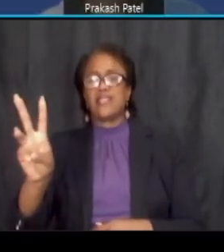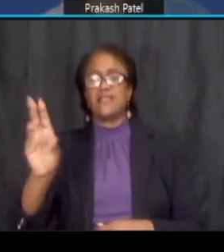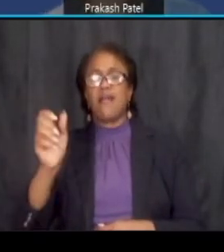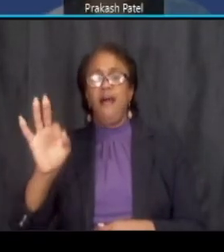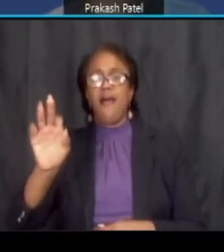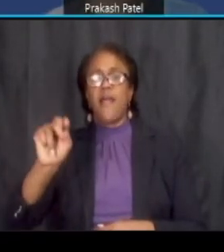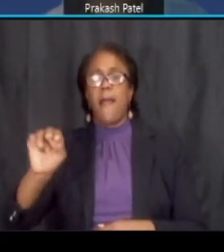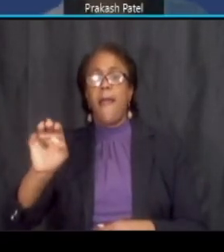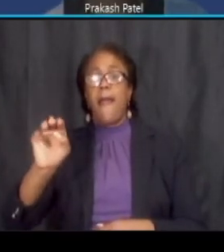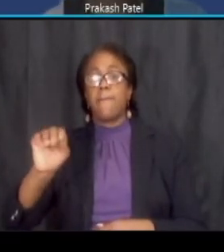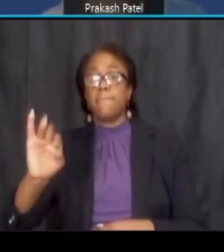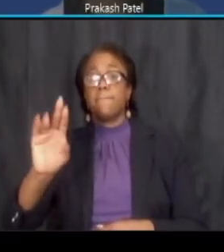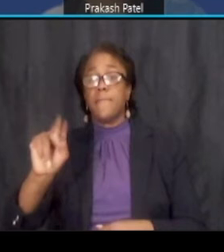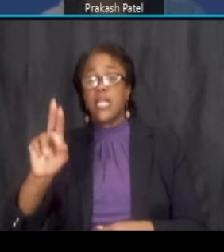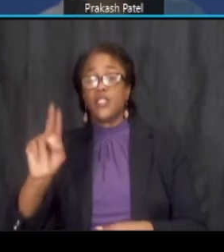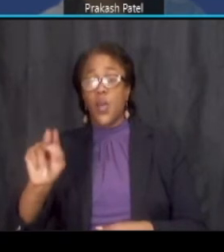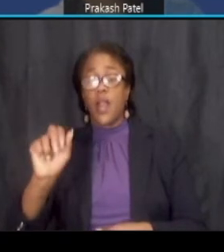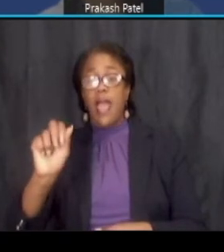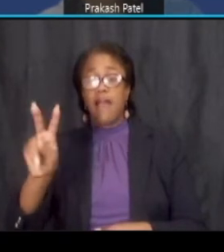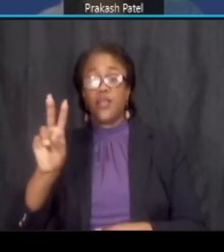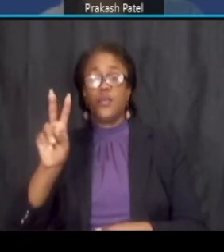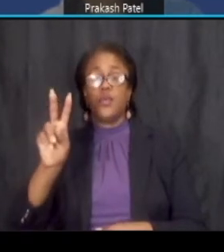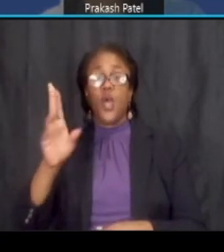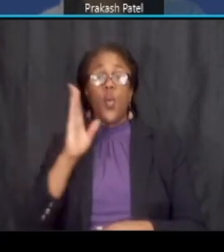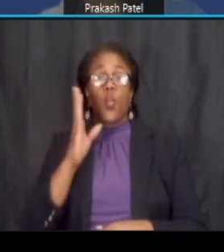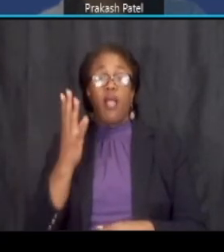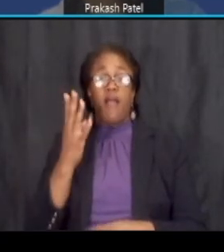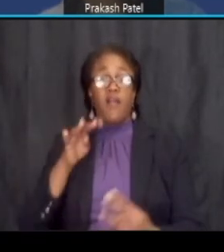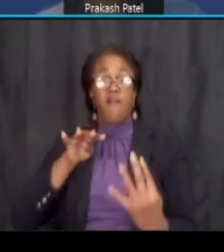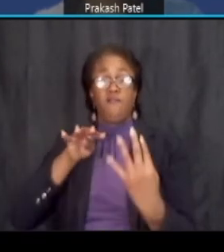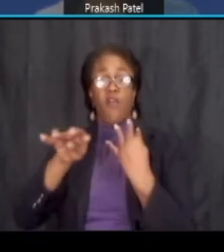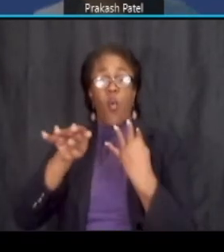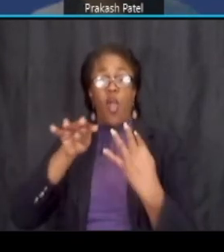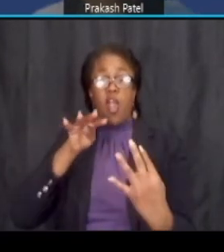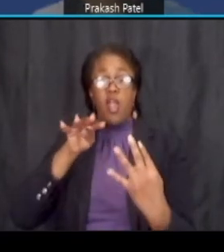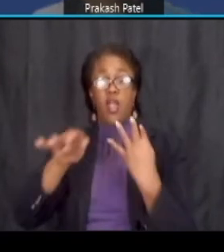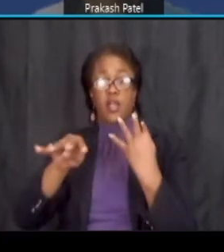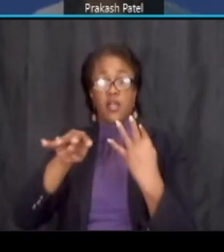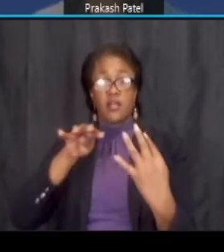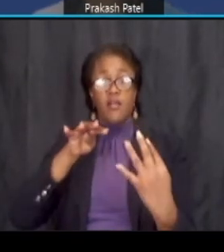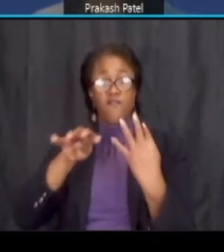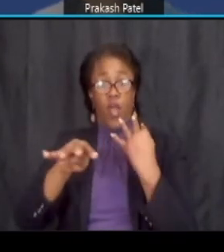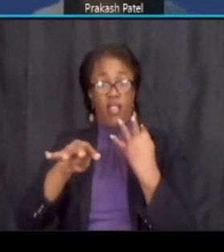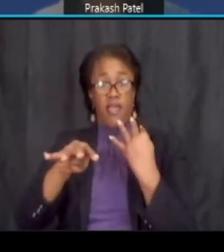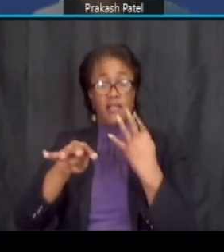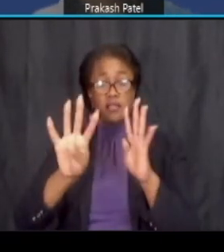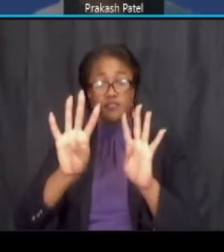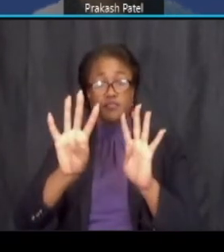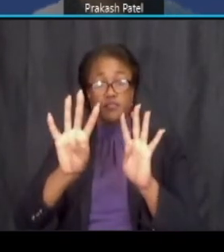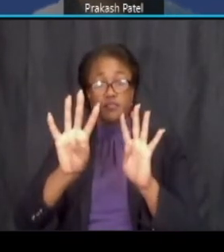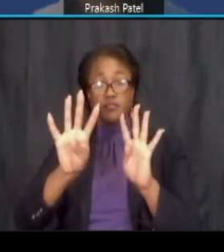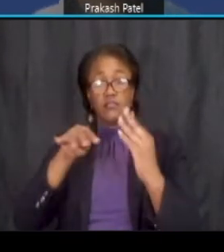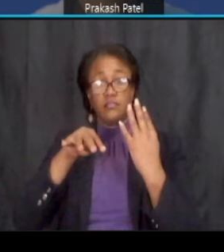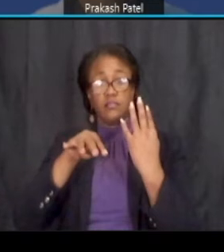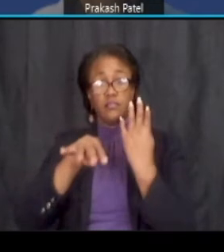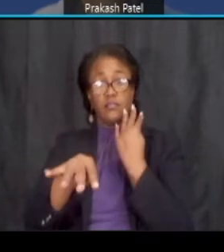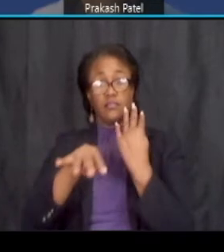have a four lane going each way and then by the time when you march to the ramp